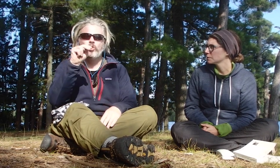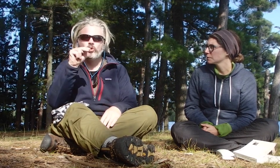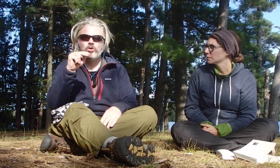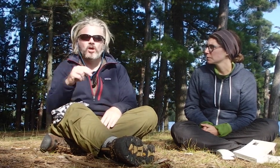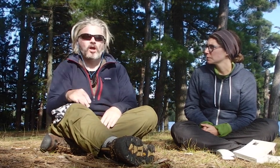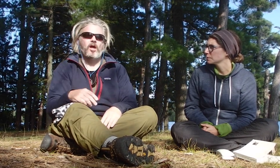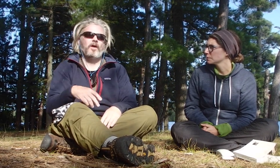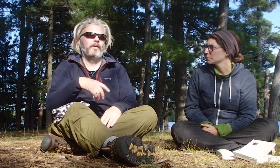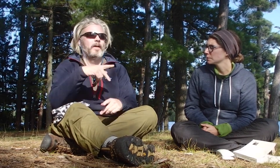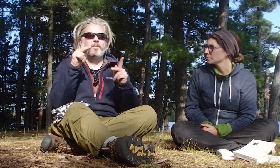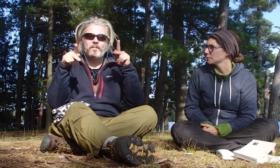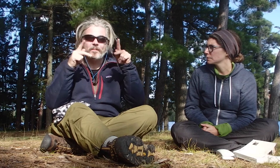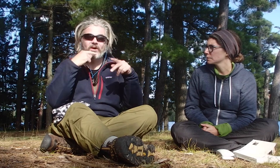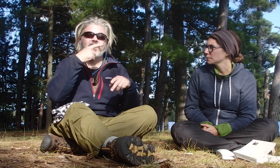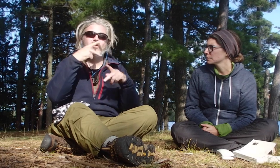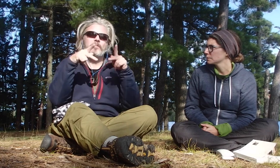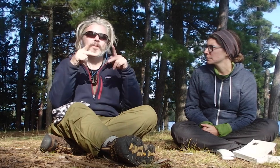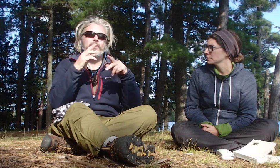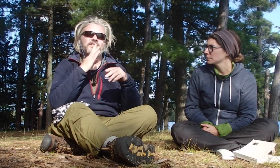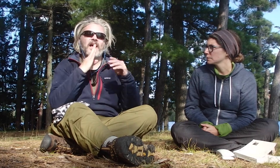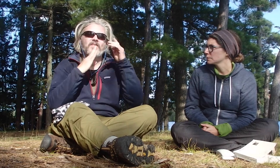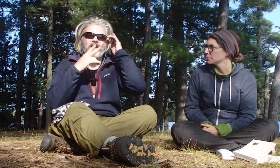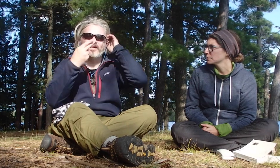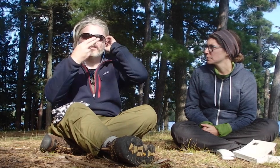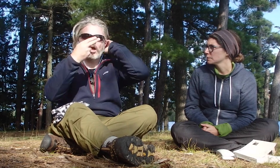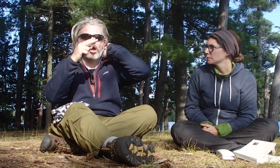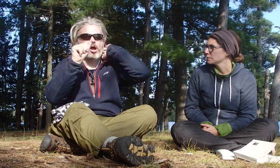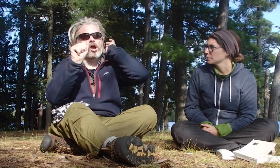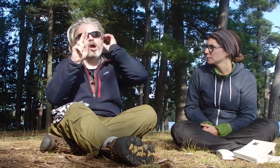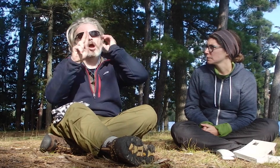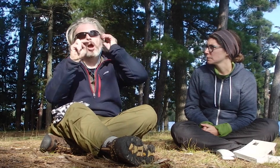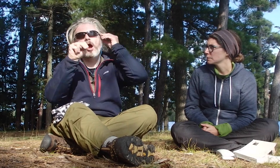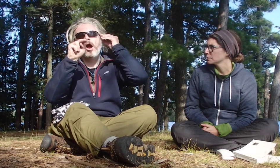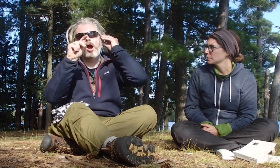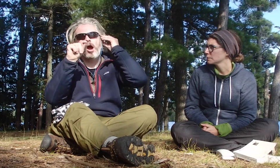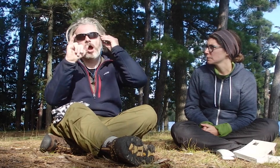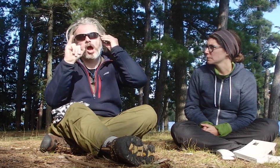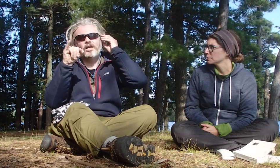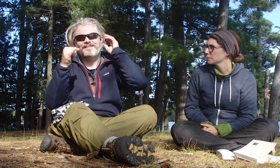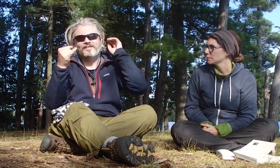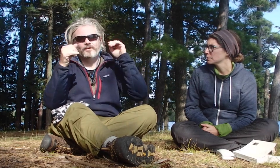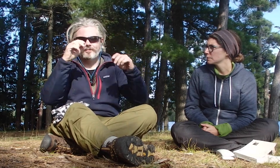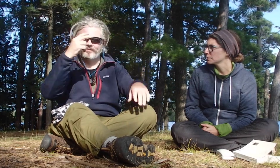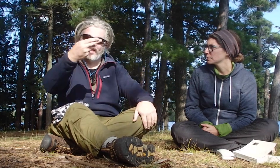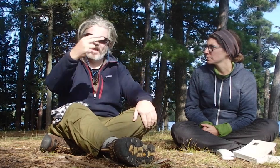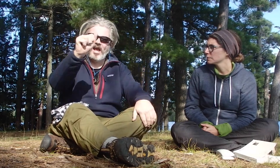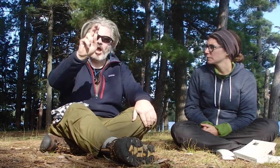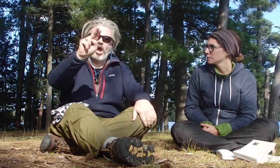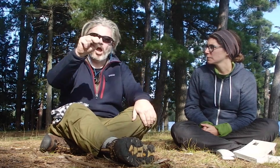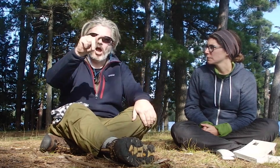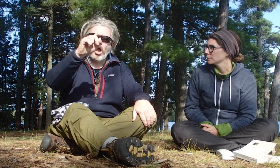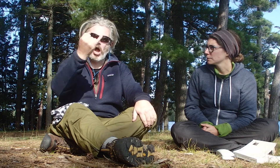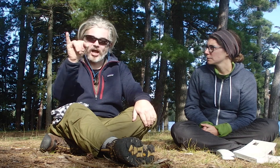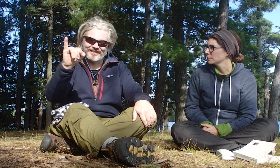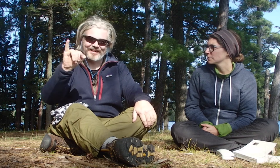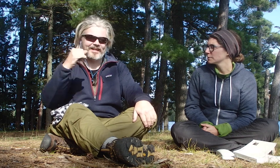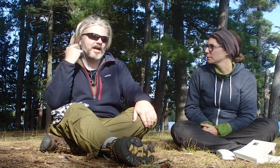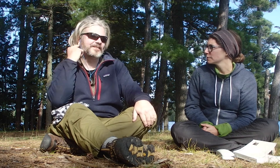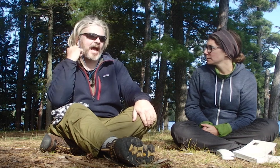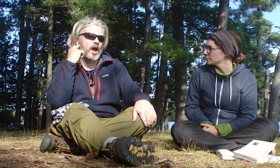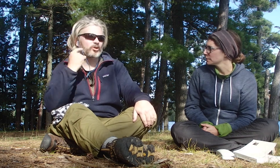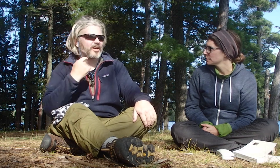A loon, hearing people say that it's a haunting sound.